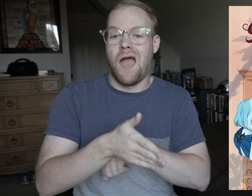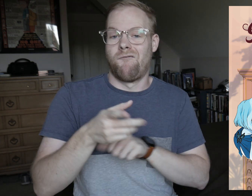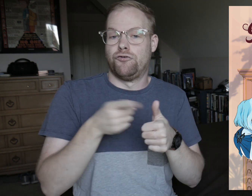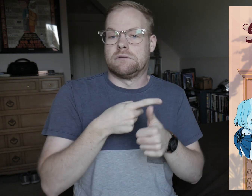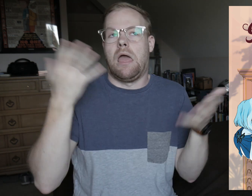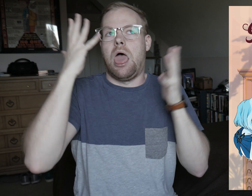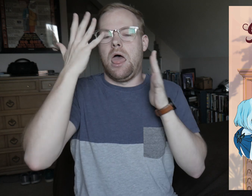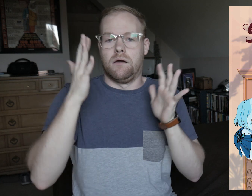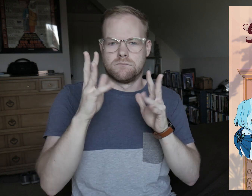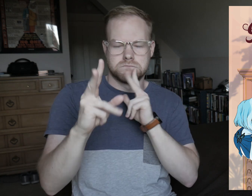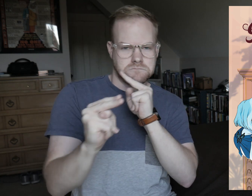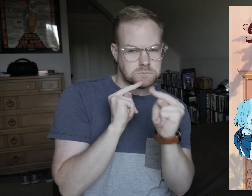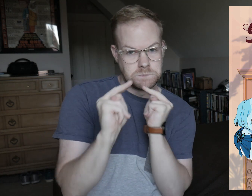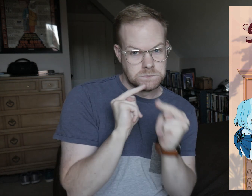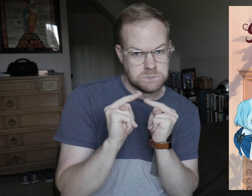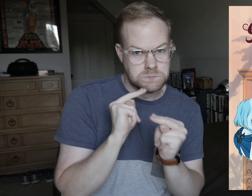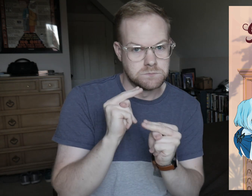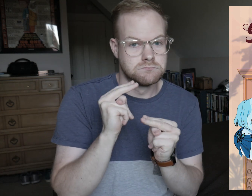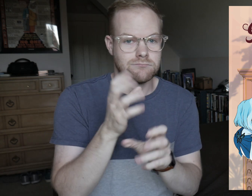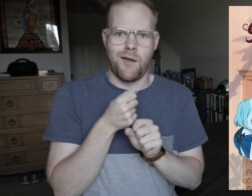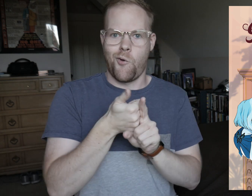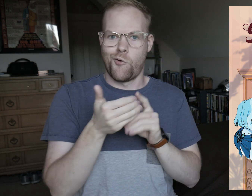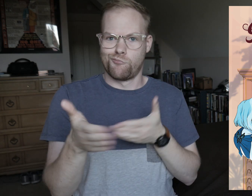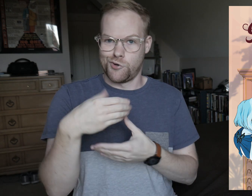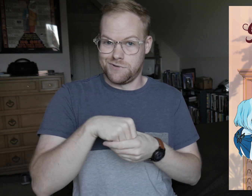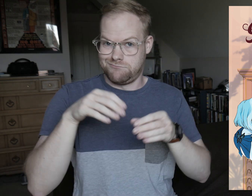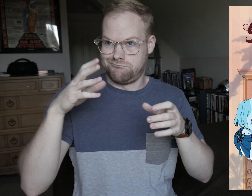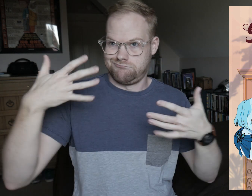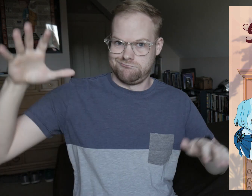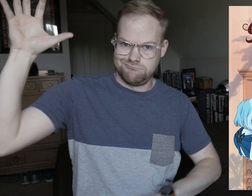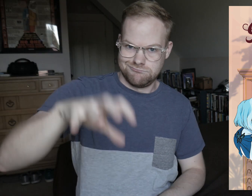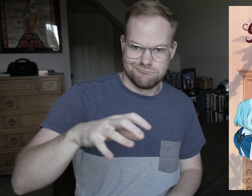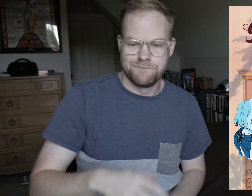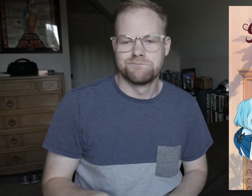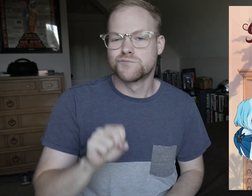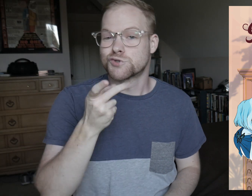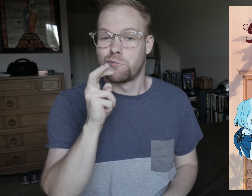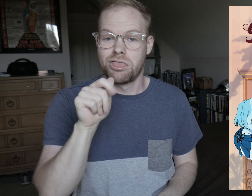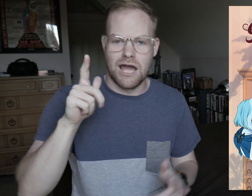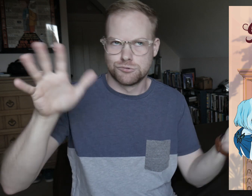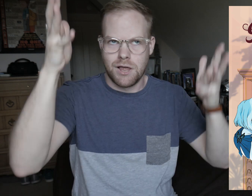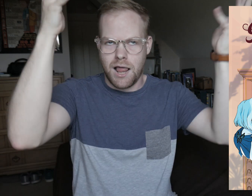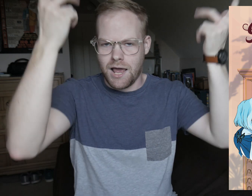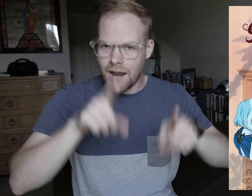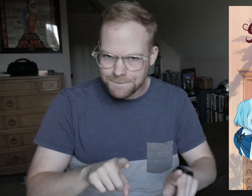After the initial panic, she negotiates with them, and gets her own room in the mansion. Supernatural hijinks ensue!